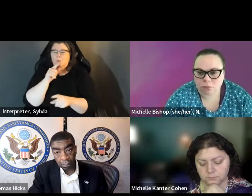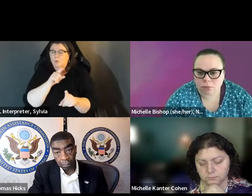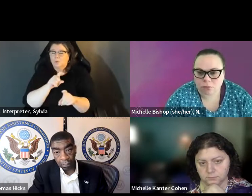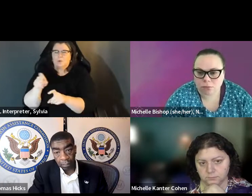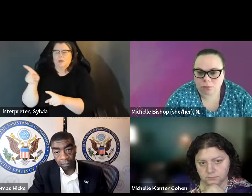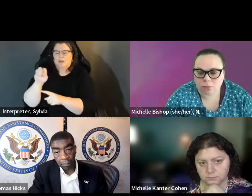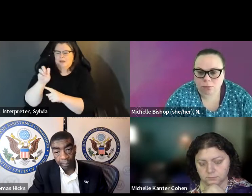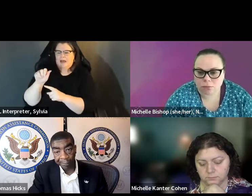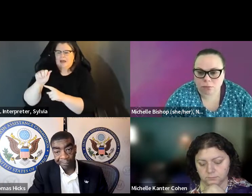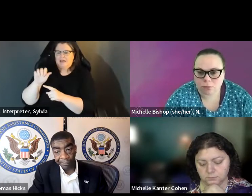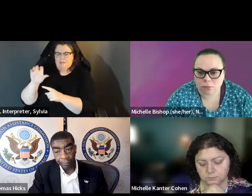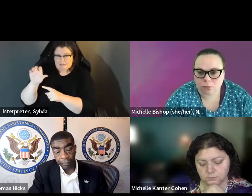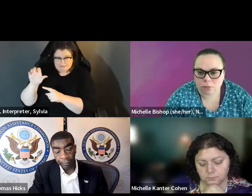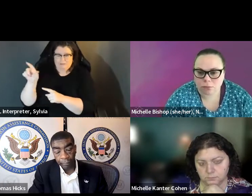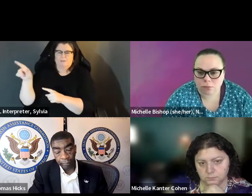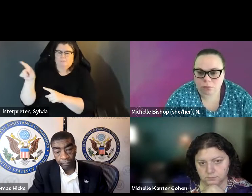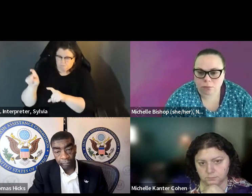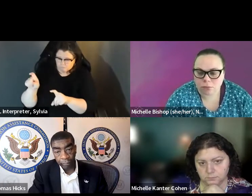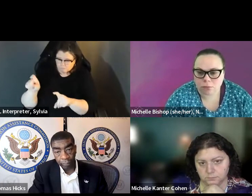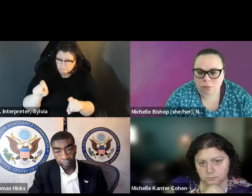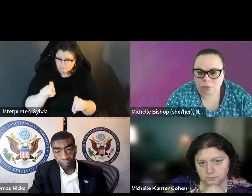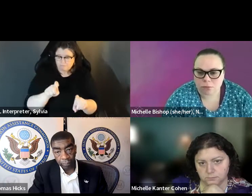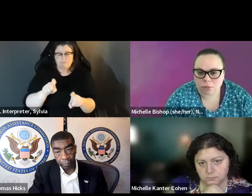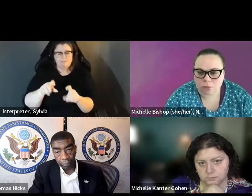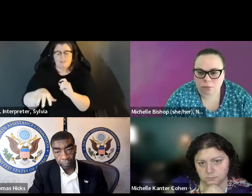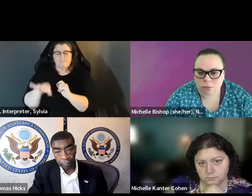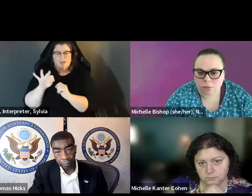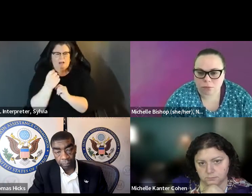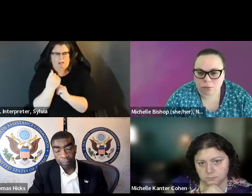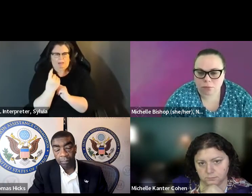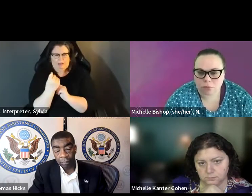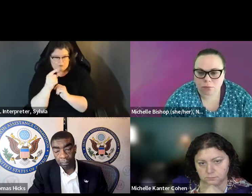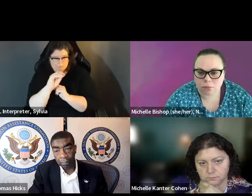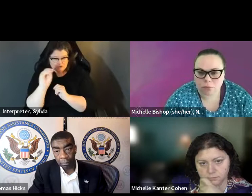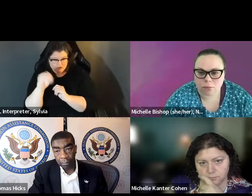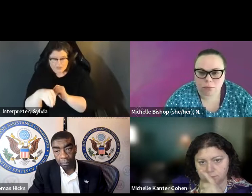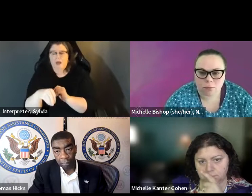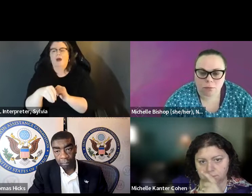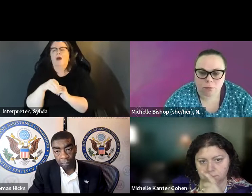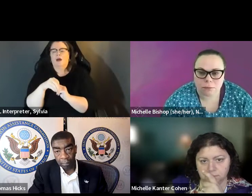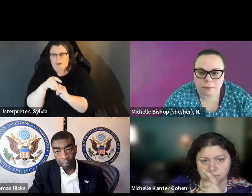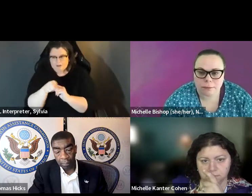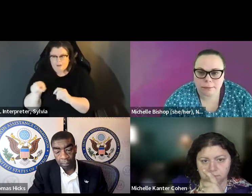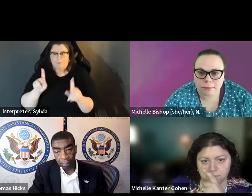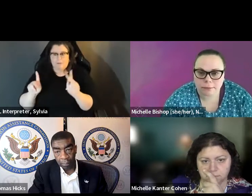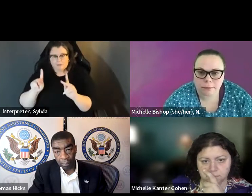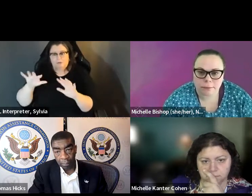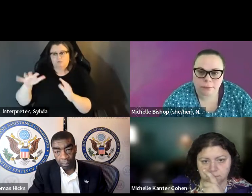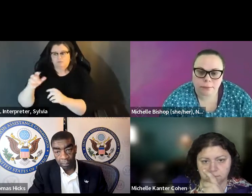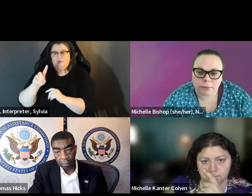in the 2020 survey we did sponsored by the EAC, we found that 11% or 1 out of 9 people with disabilities who voted